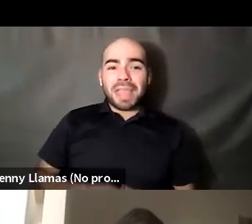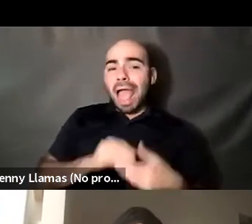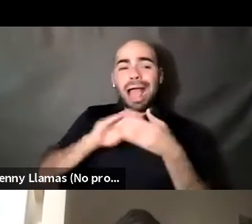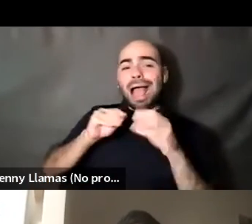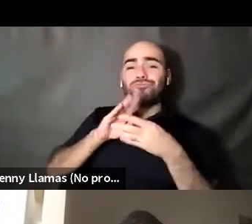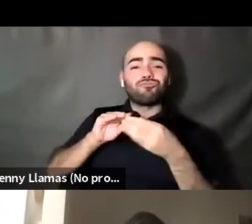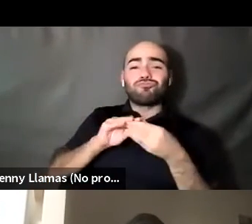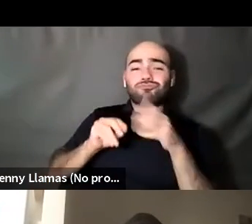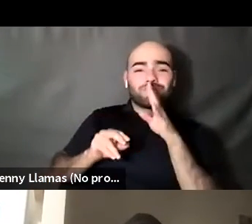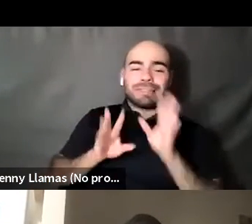Kenyon Farrow (he/him/his): But you're still muted.